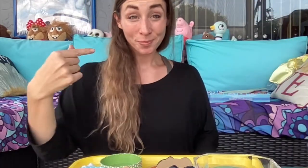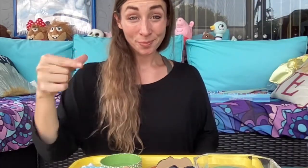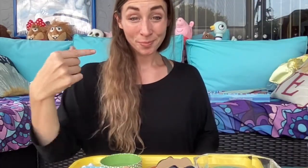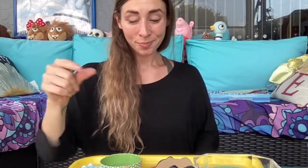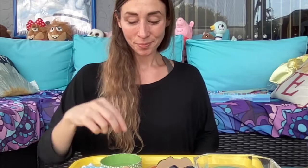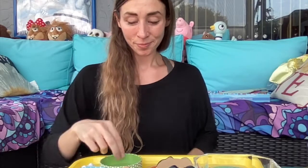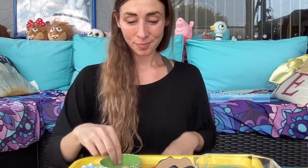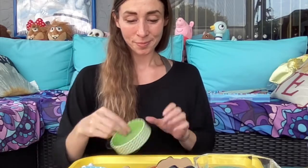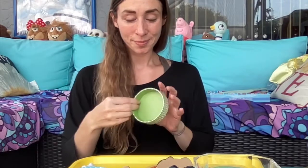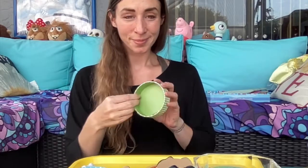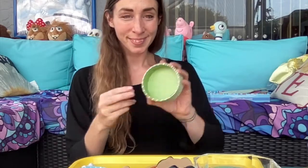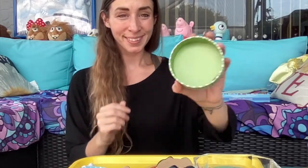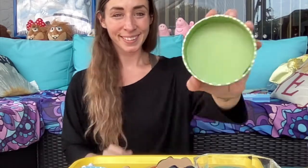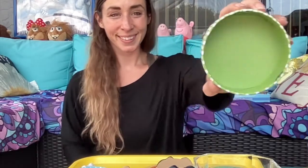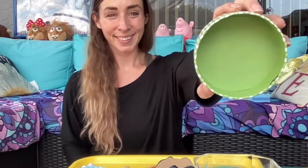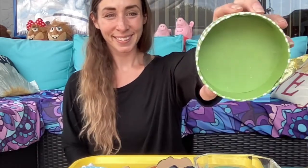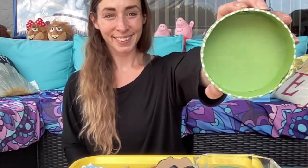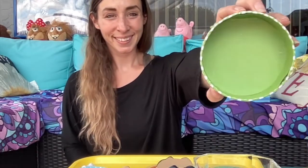First we'll do the color green.